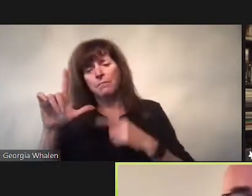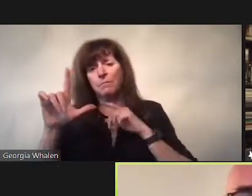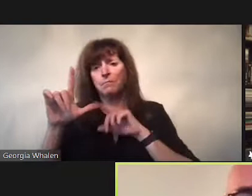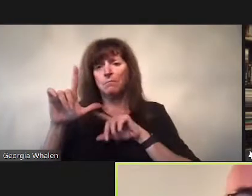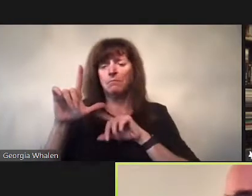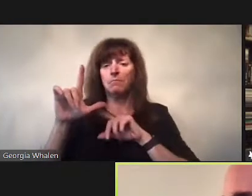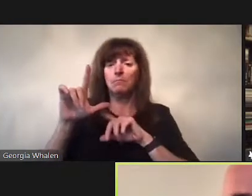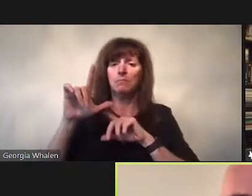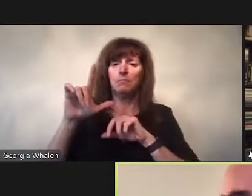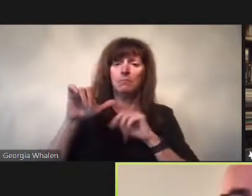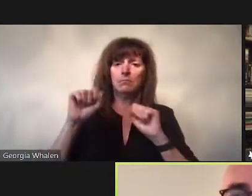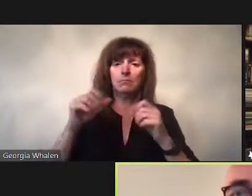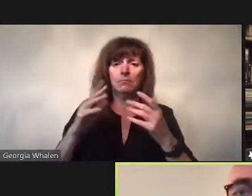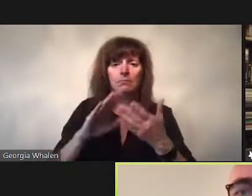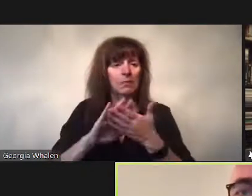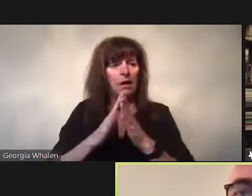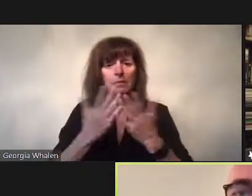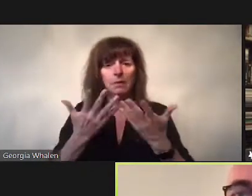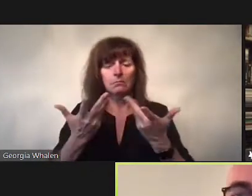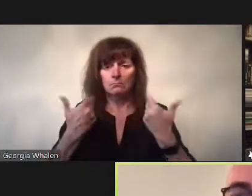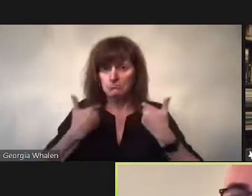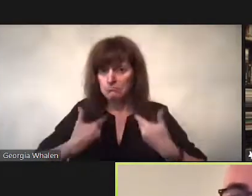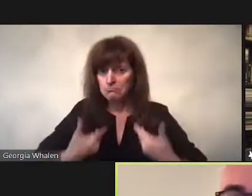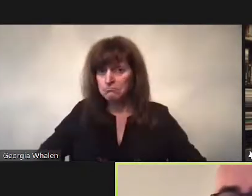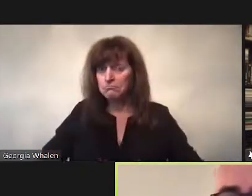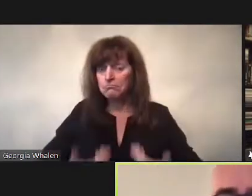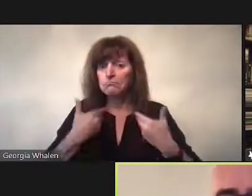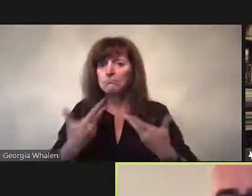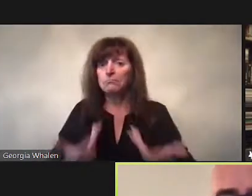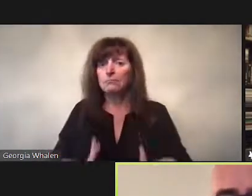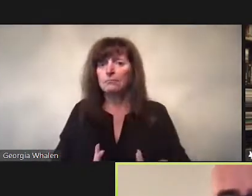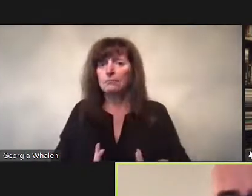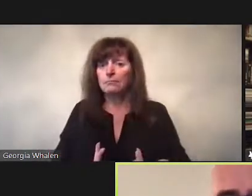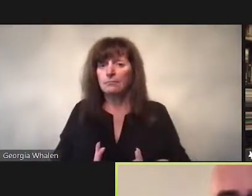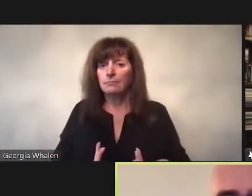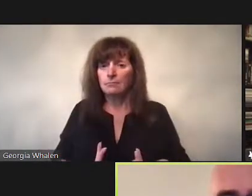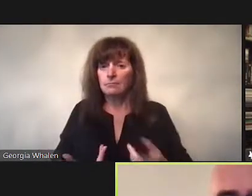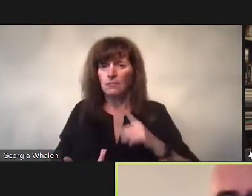The social is a cover for the kinds of forces I was describing.